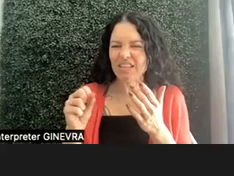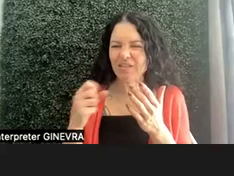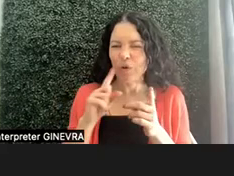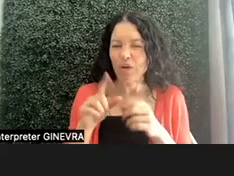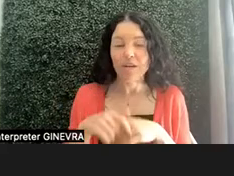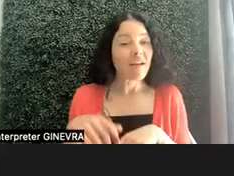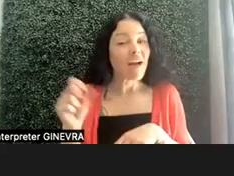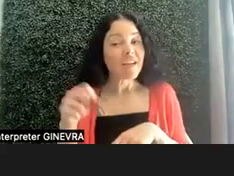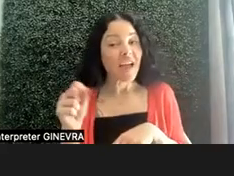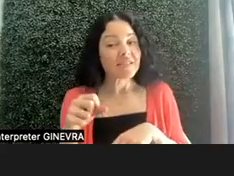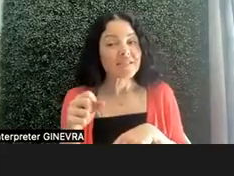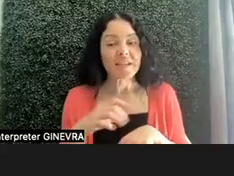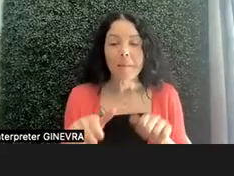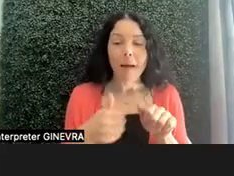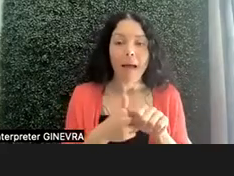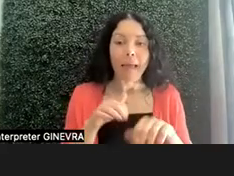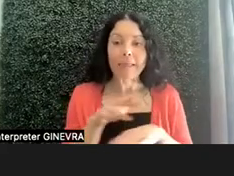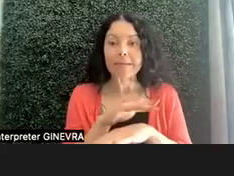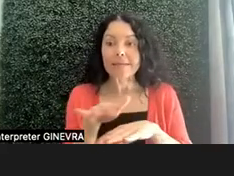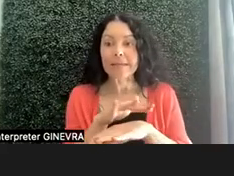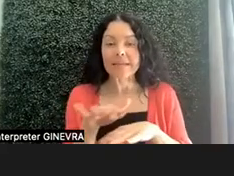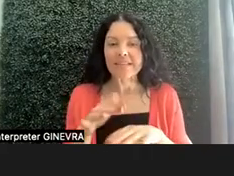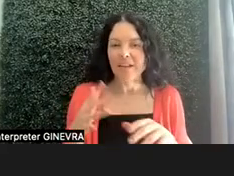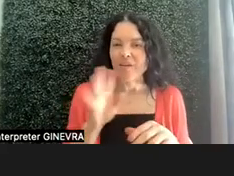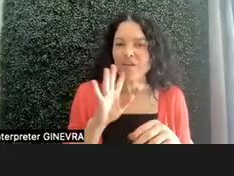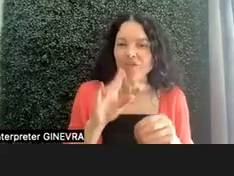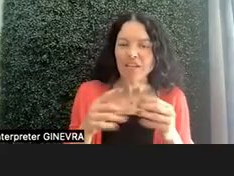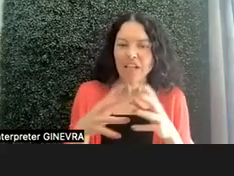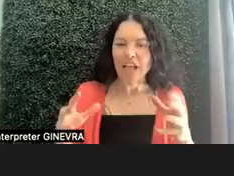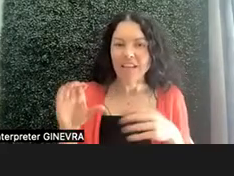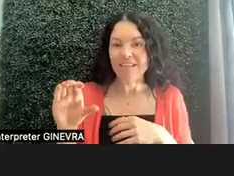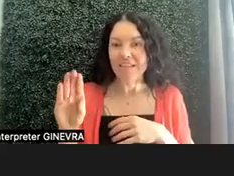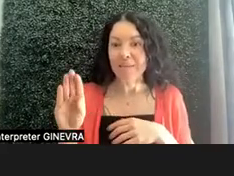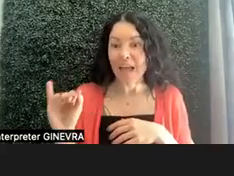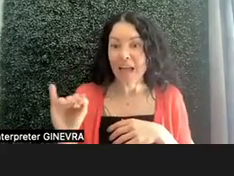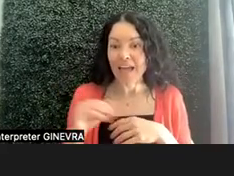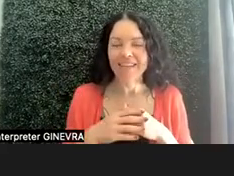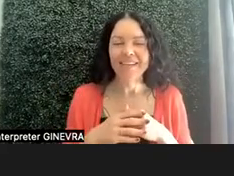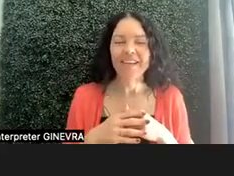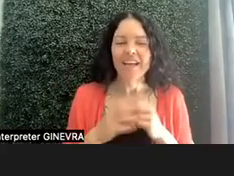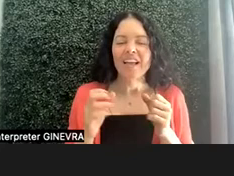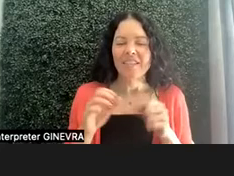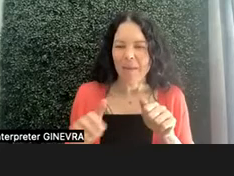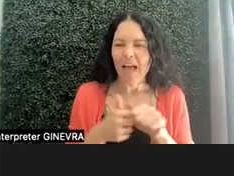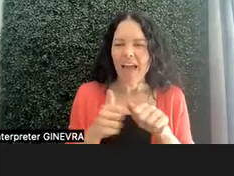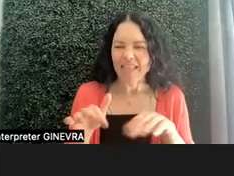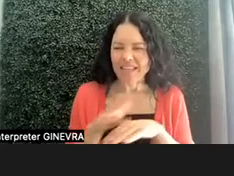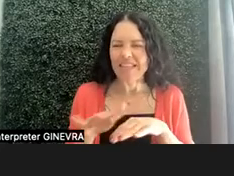as we've talked through a lot of the CBI, the behind the scenes is a lot of the things we talked about setting the group norms,